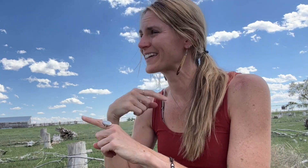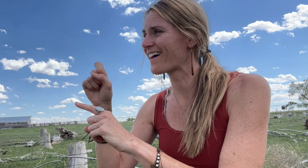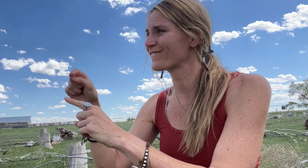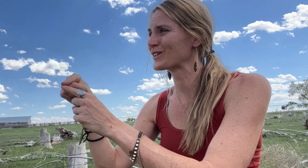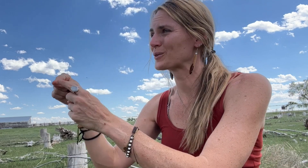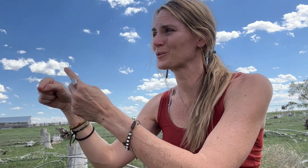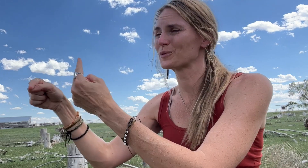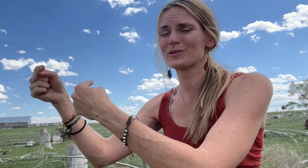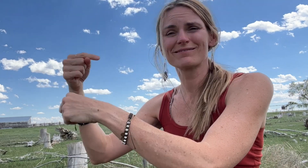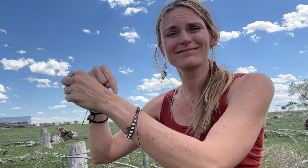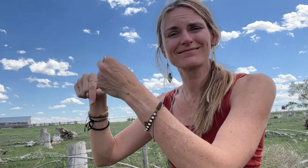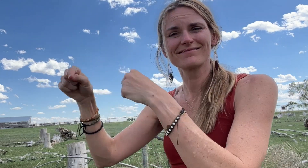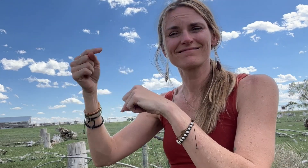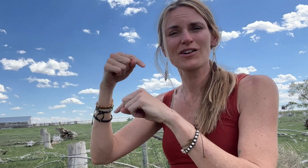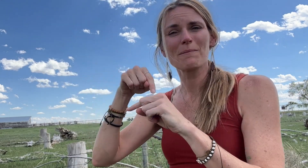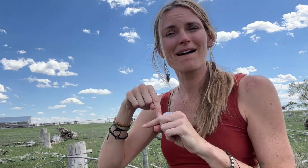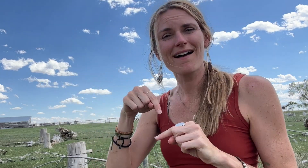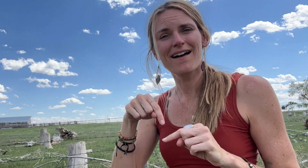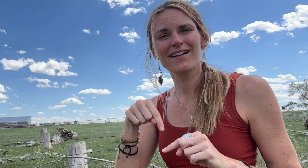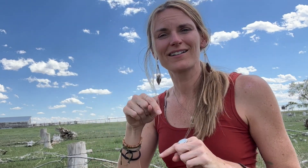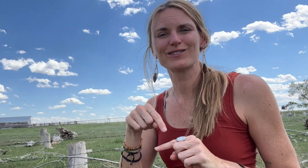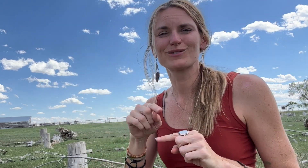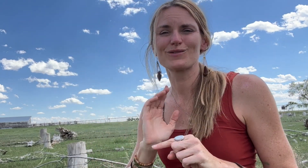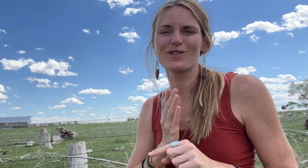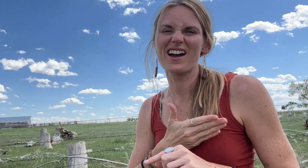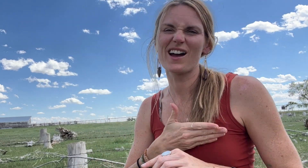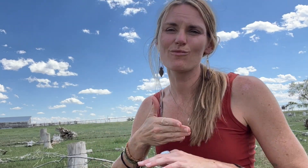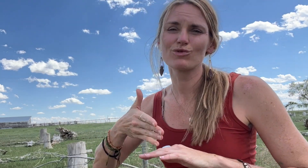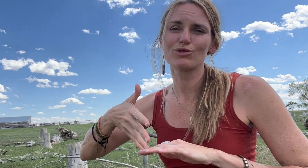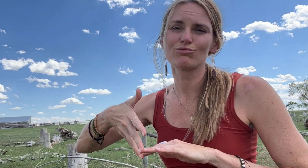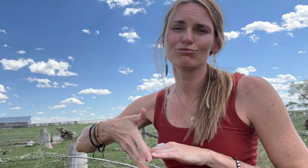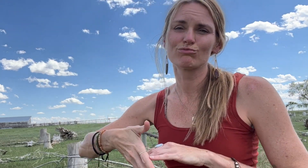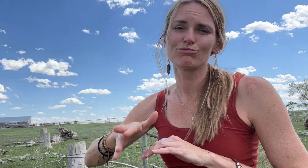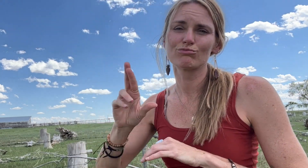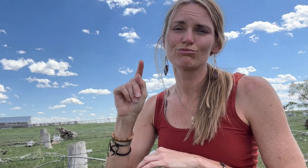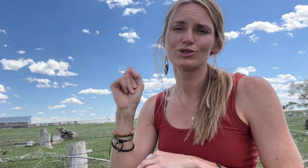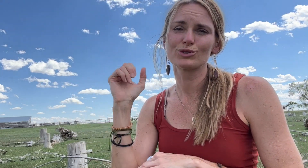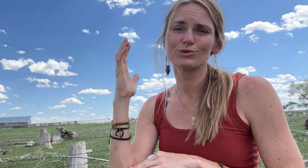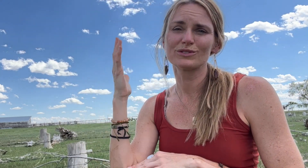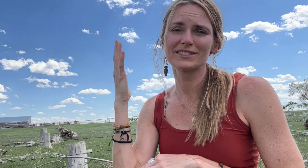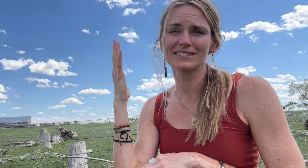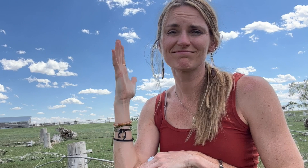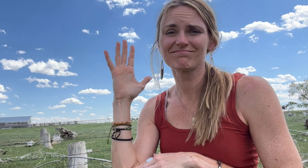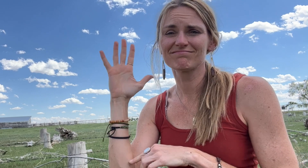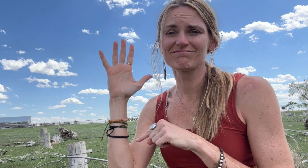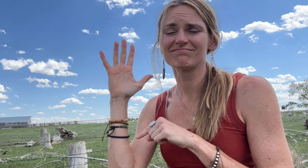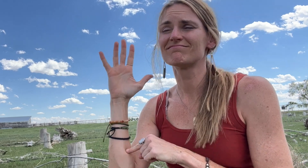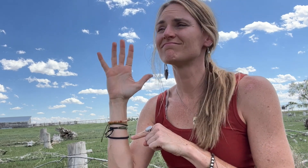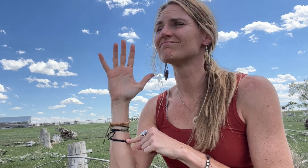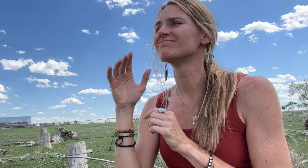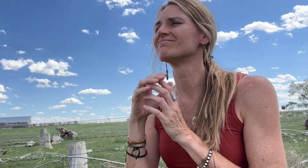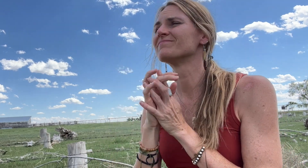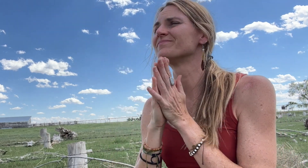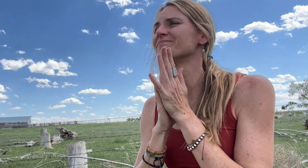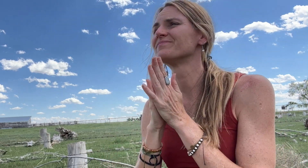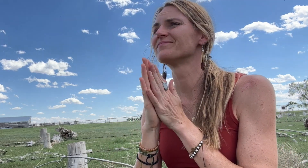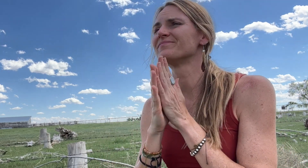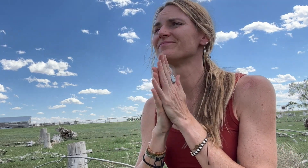For healing to happen, we have to go back to our roots.